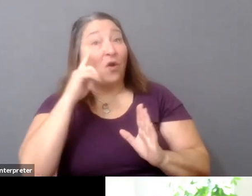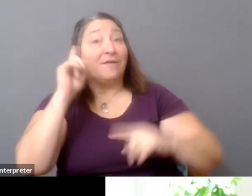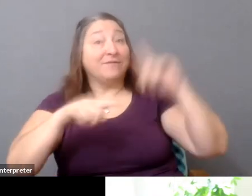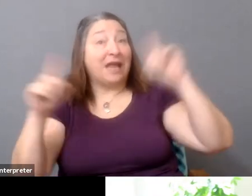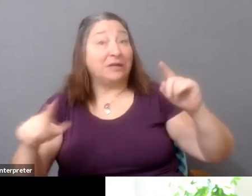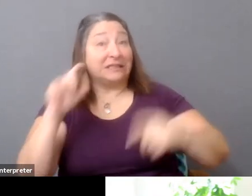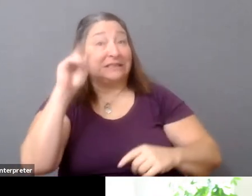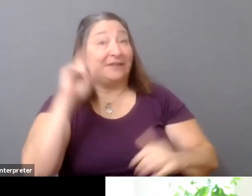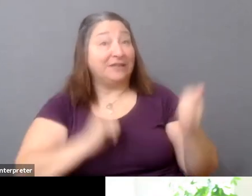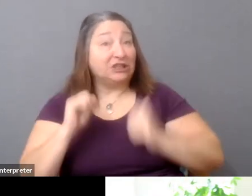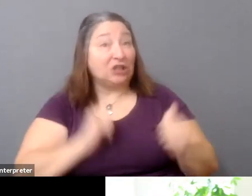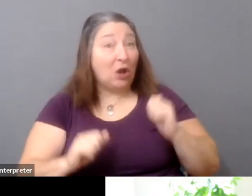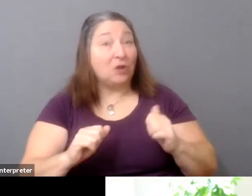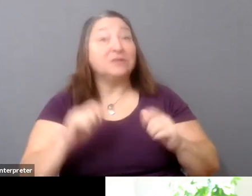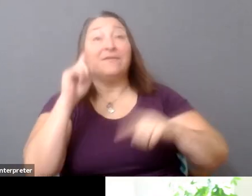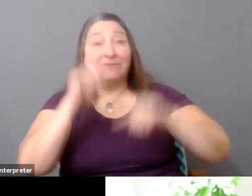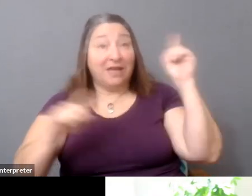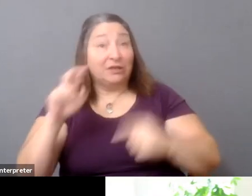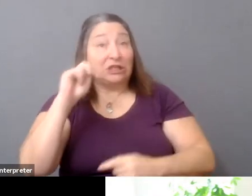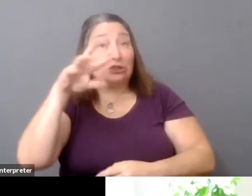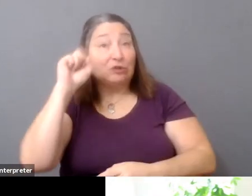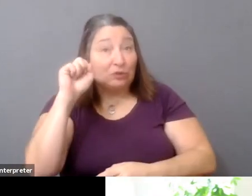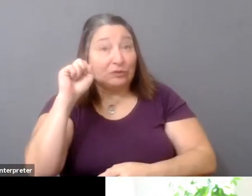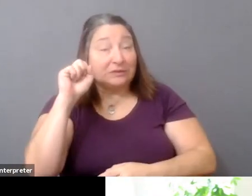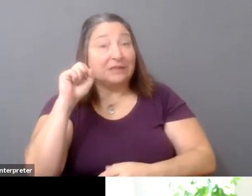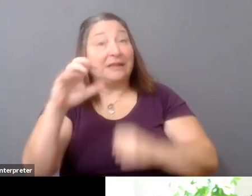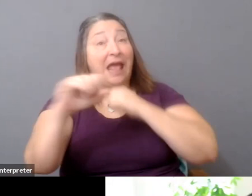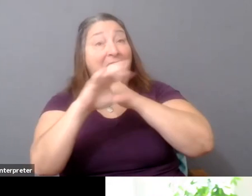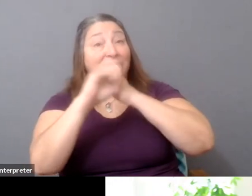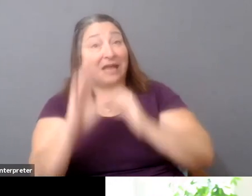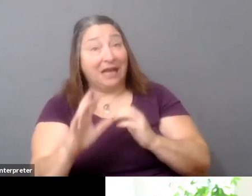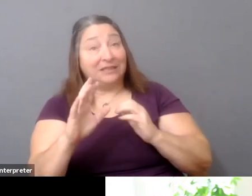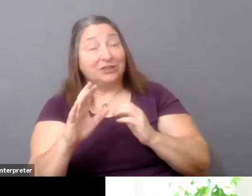and news channels that are contrary to all the things that you talked about.